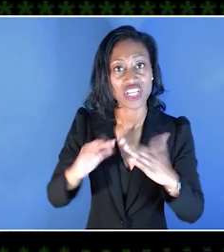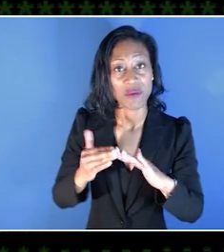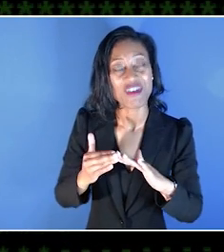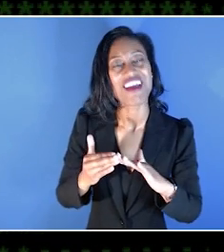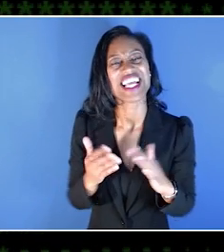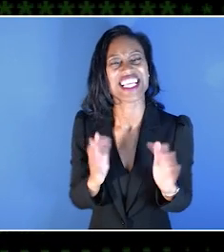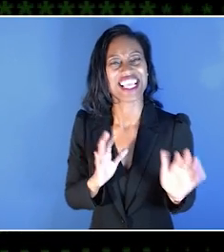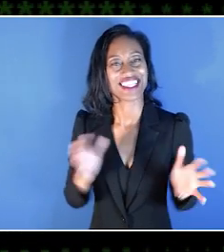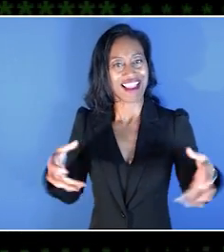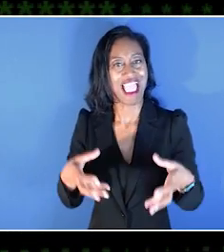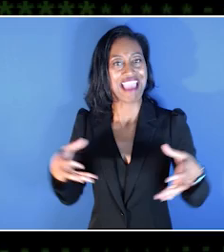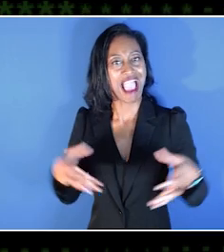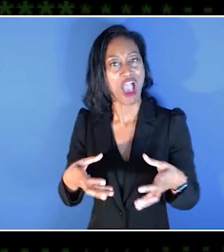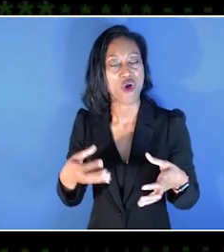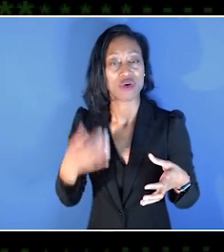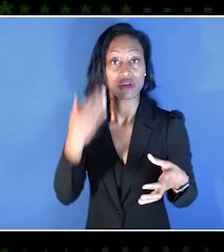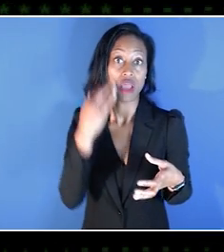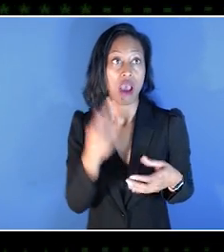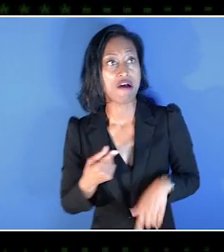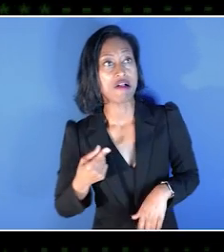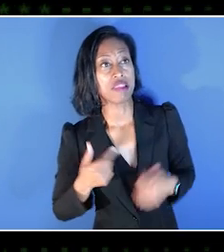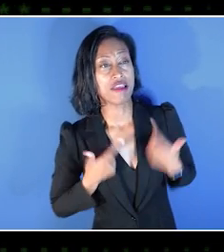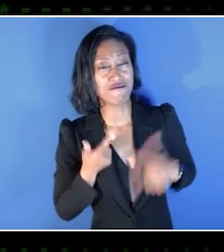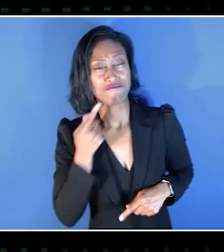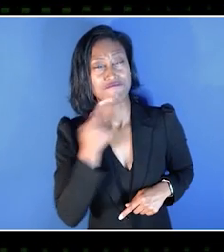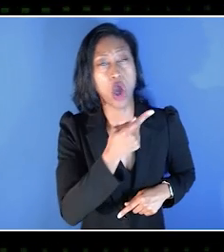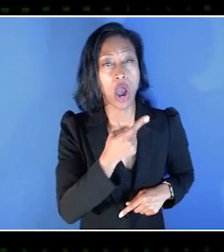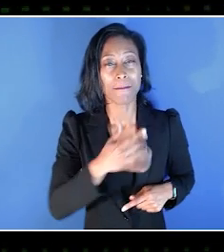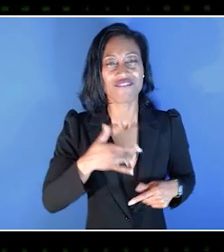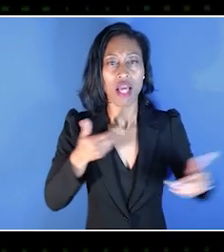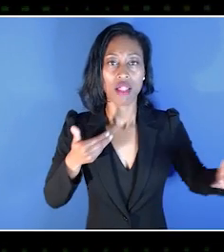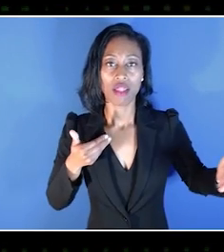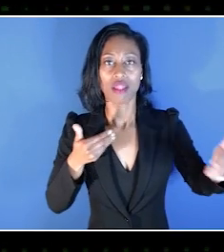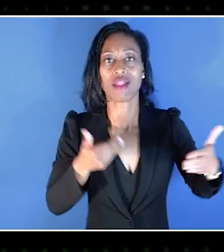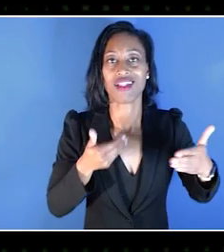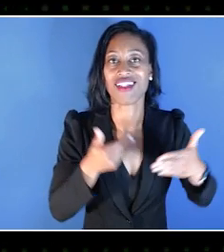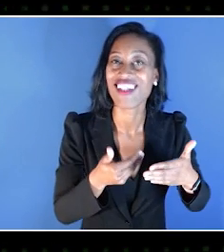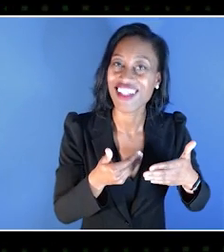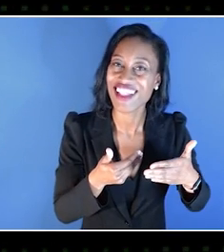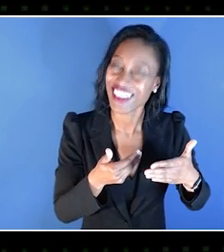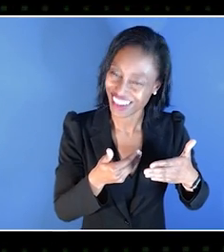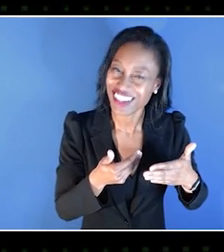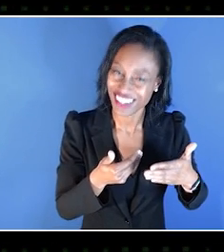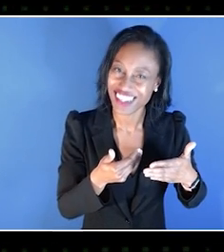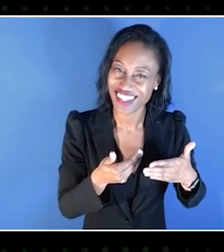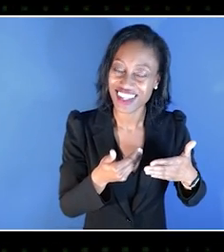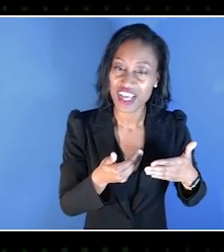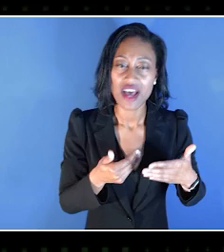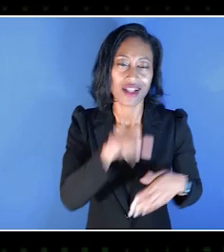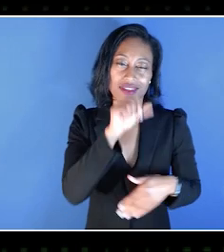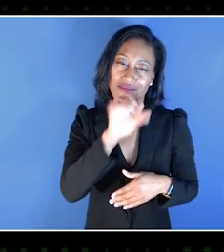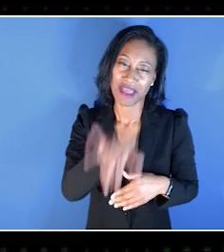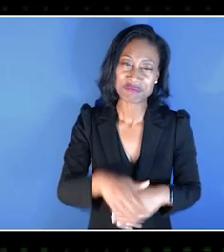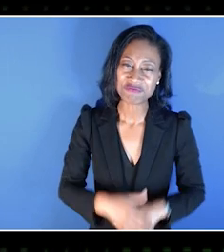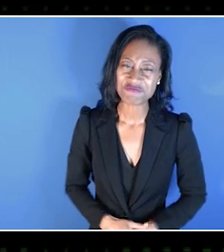"OK, let's hang out even though we're on opposite sides of the world." It just allowed us to kind of like at least feel closer together, which I really love.